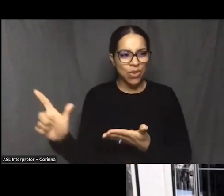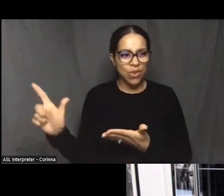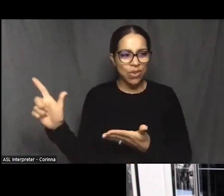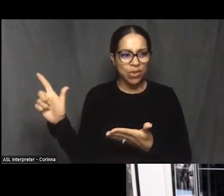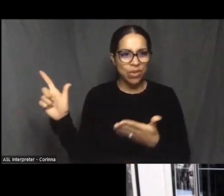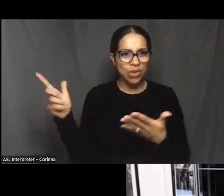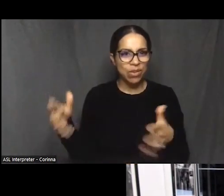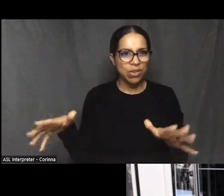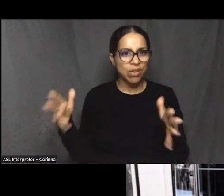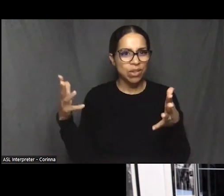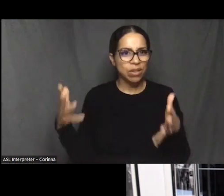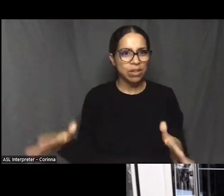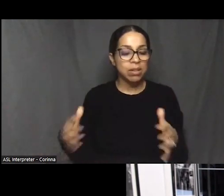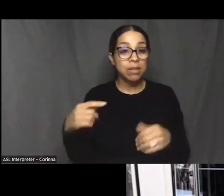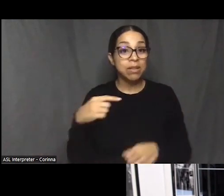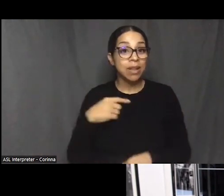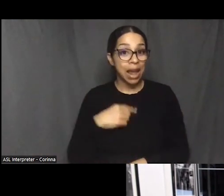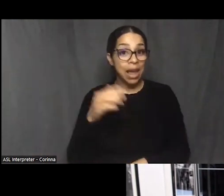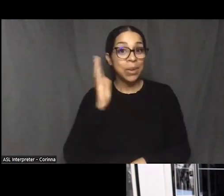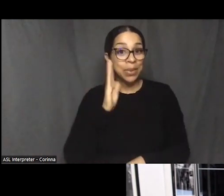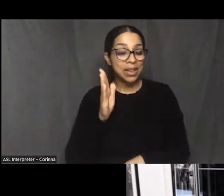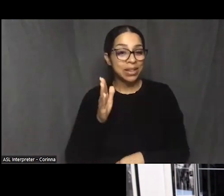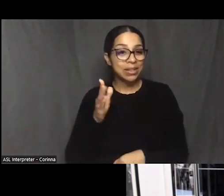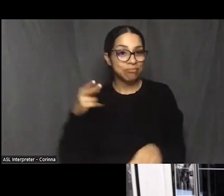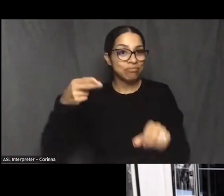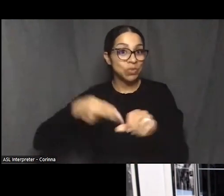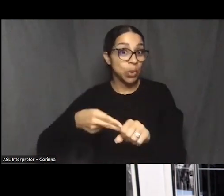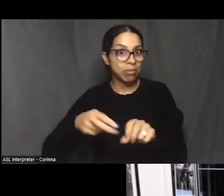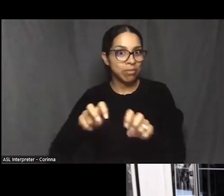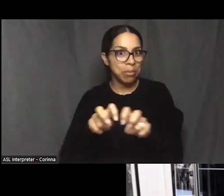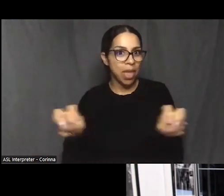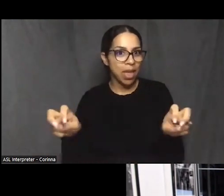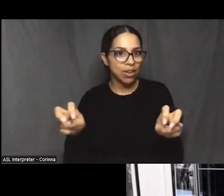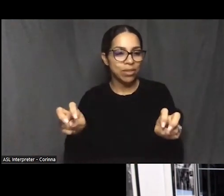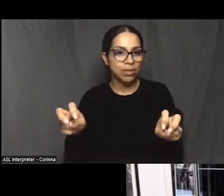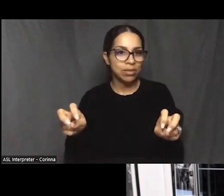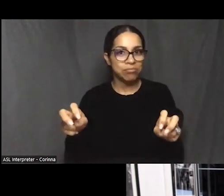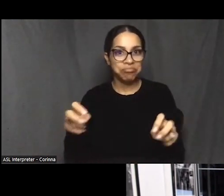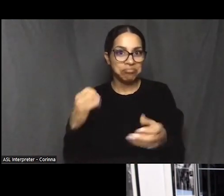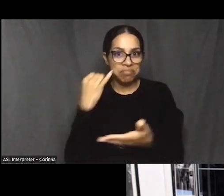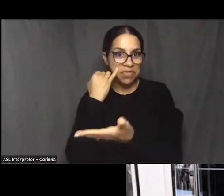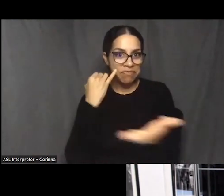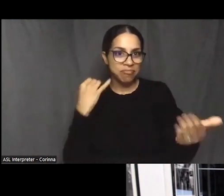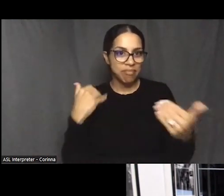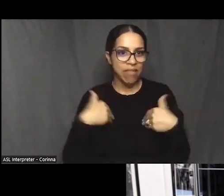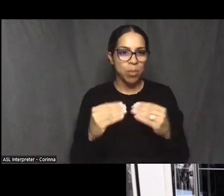And I'll be on the panel with some answers to any questions that you might have about the Baltimore